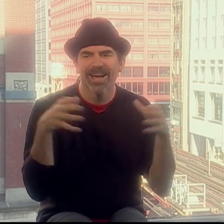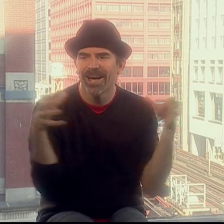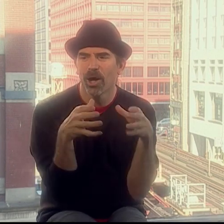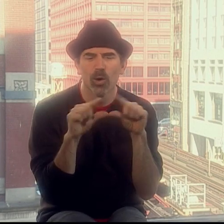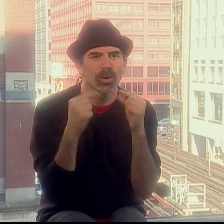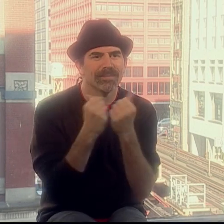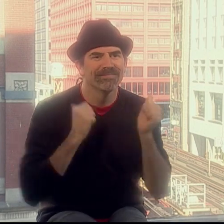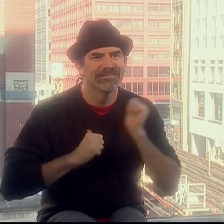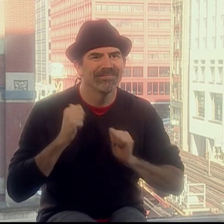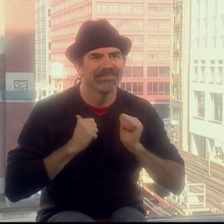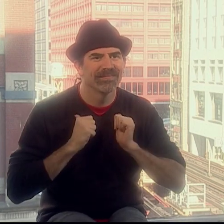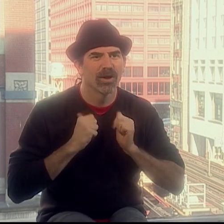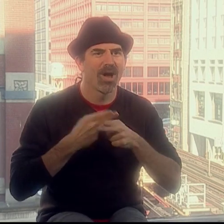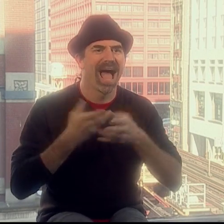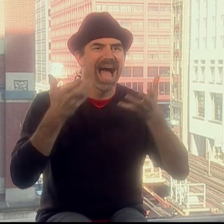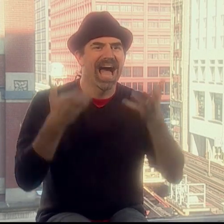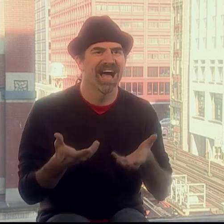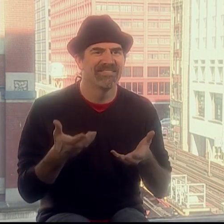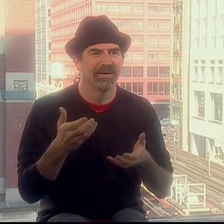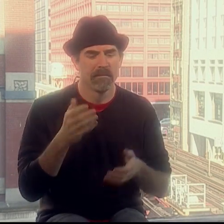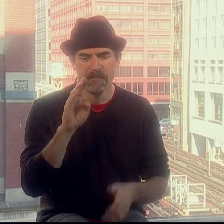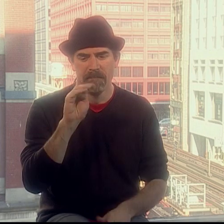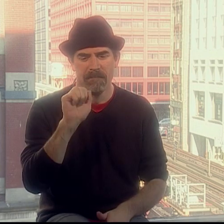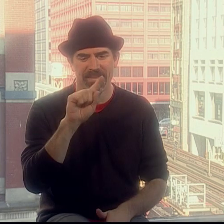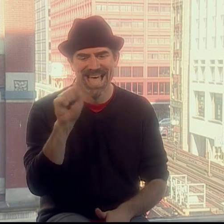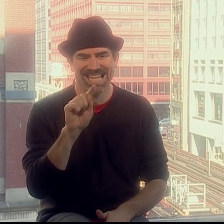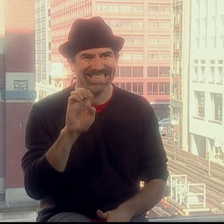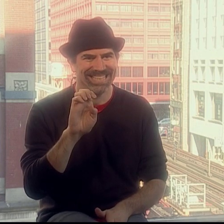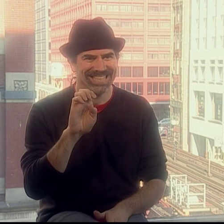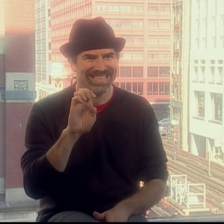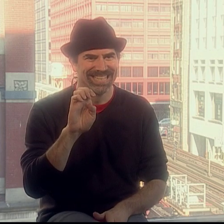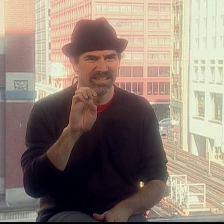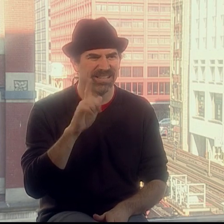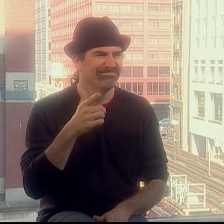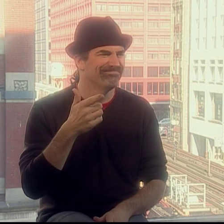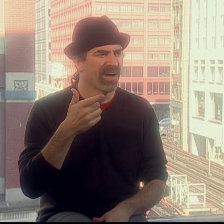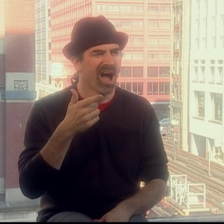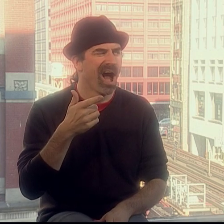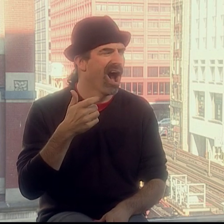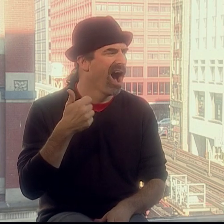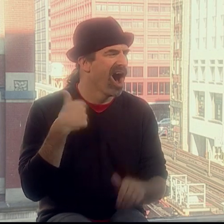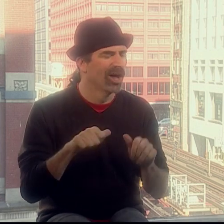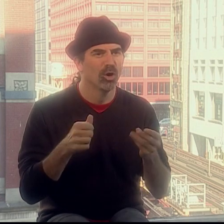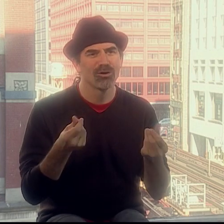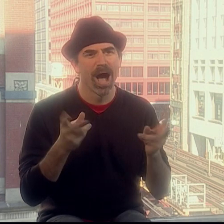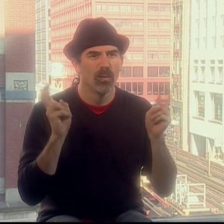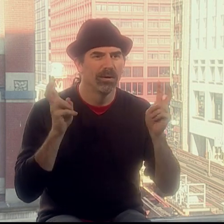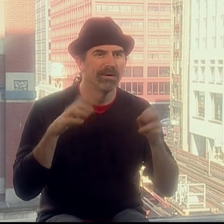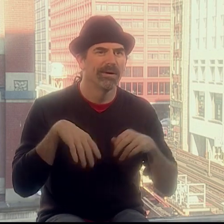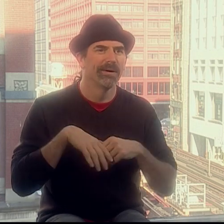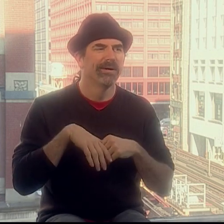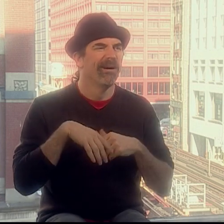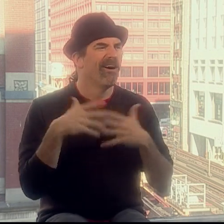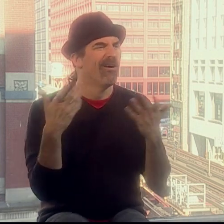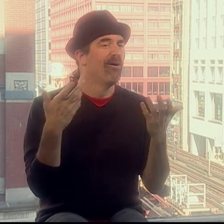My first two years in college I was in a performance group called Heavy Maze. It was like an underground group.